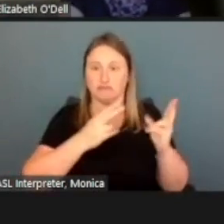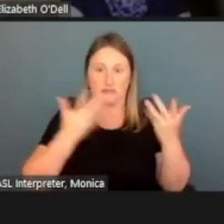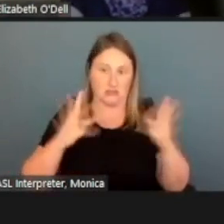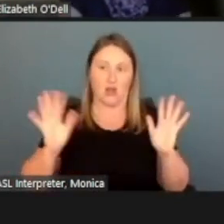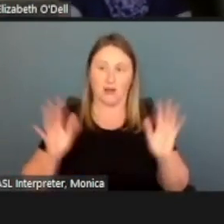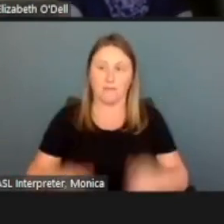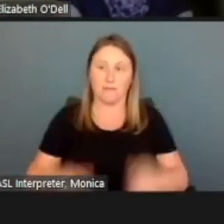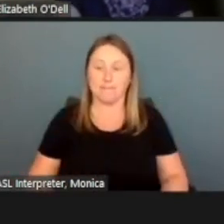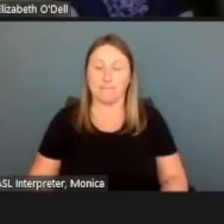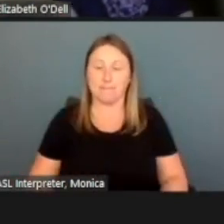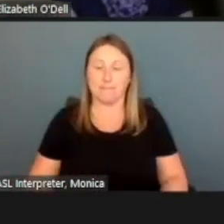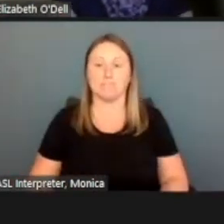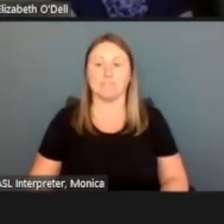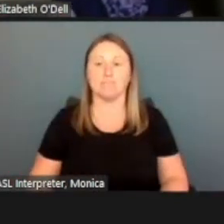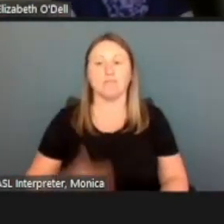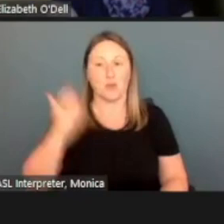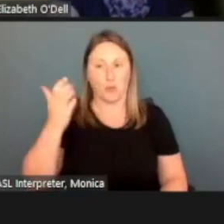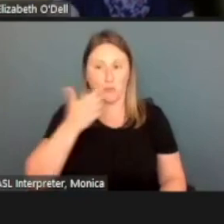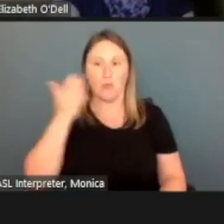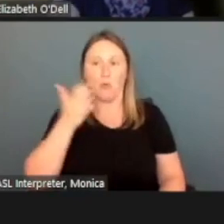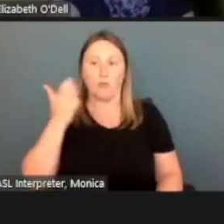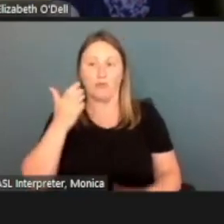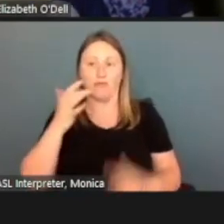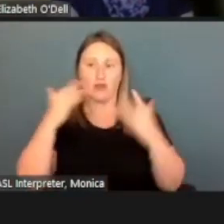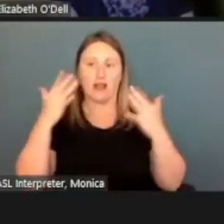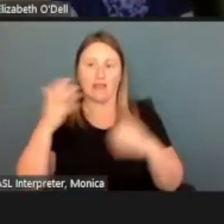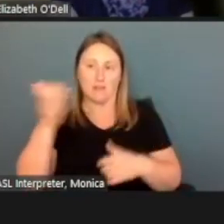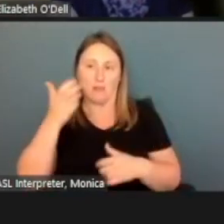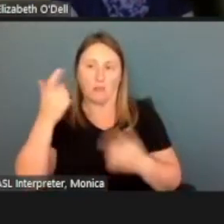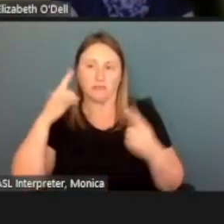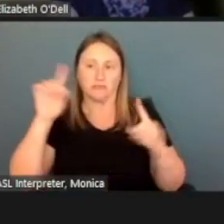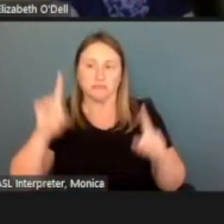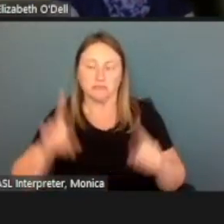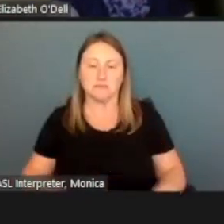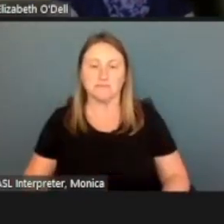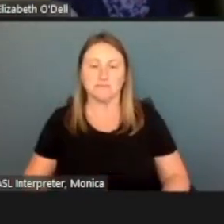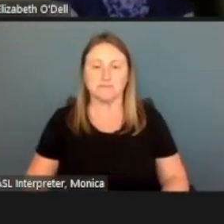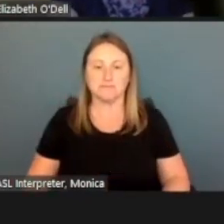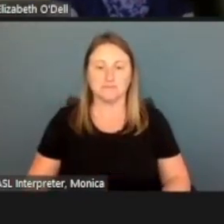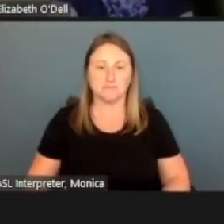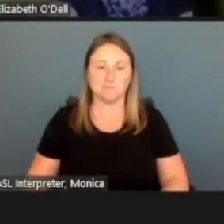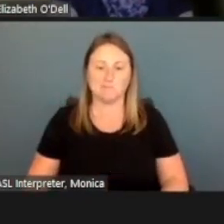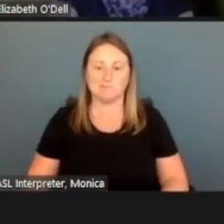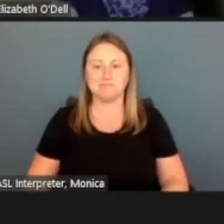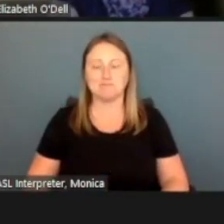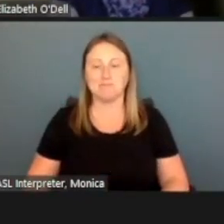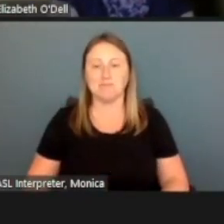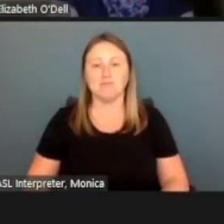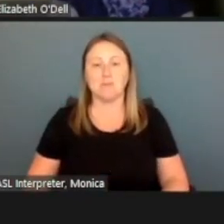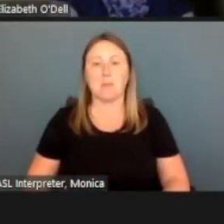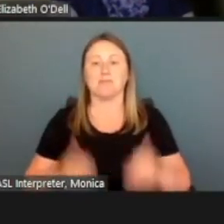So, mobile friendly for that as well. Now the question kind of remains is,